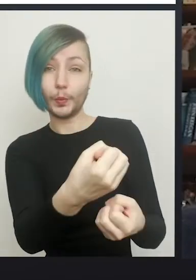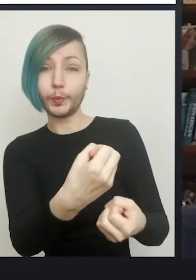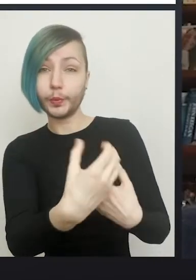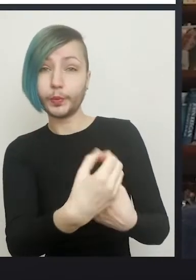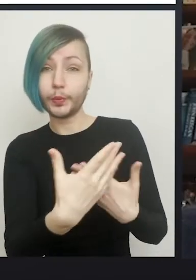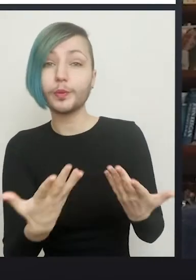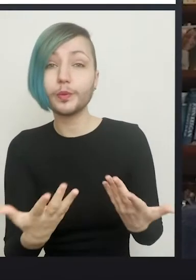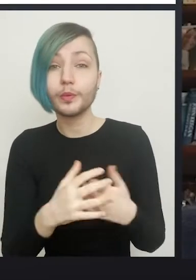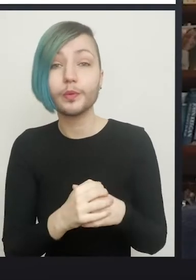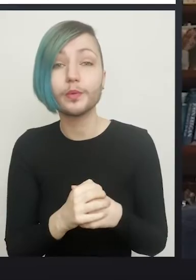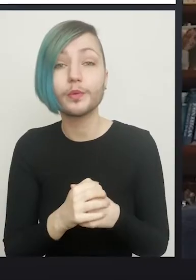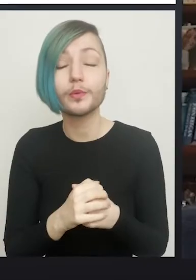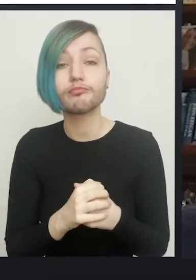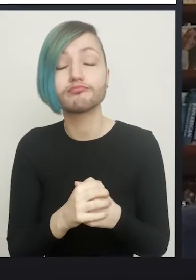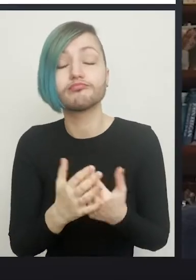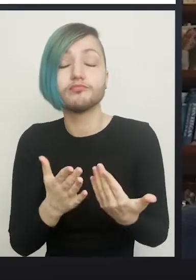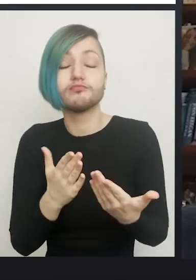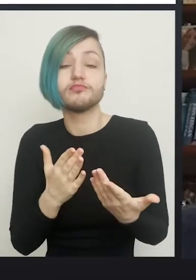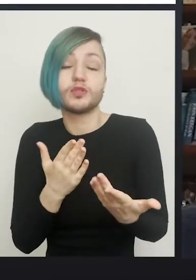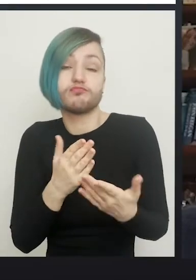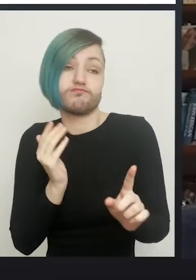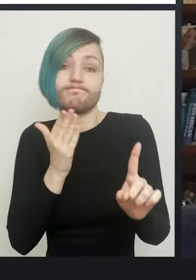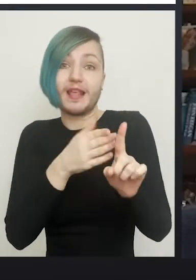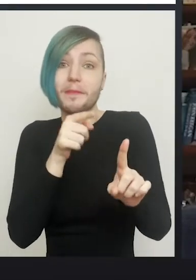So, that's the idea of this discussion. And